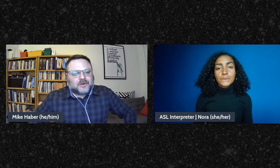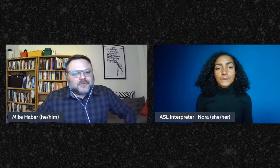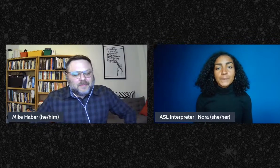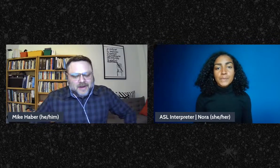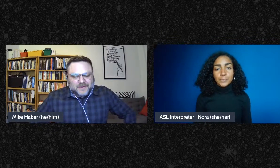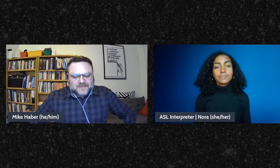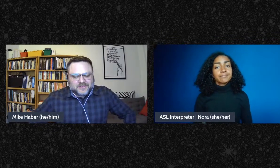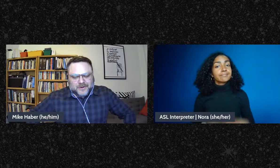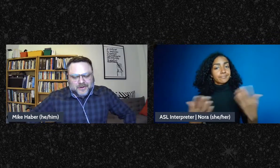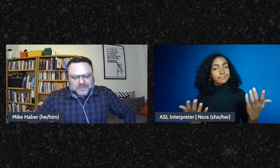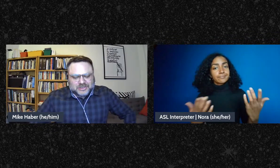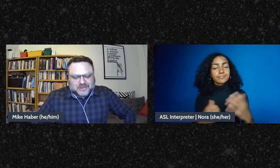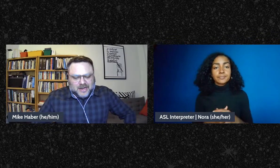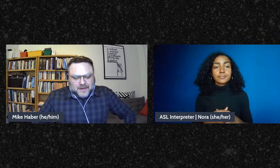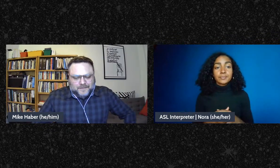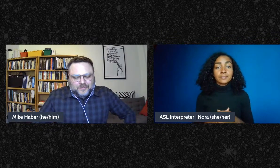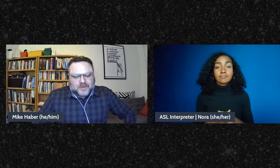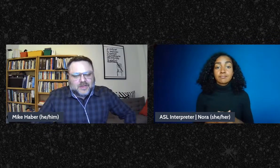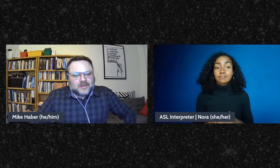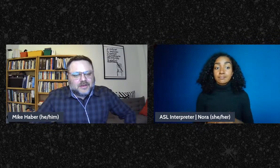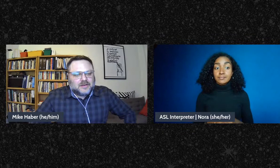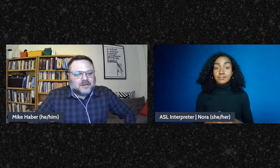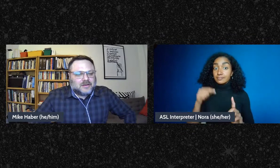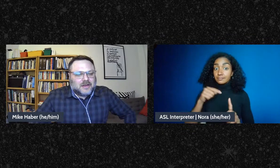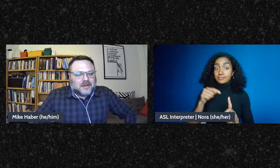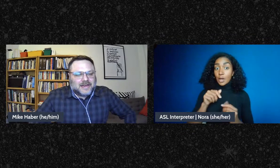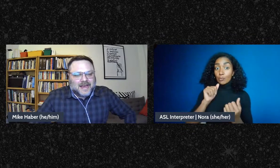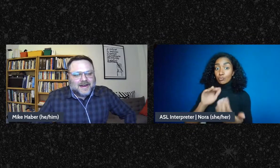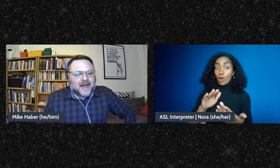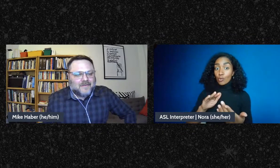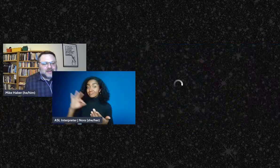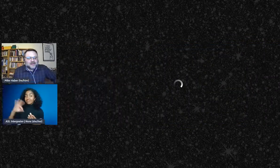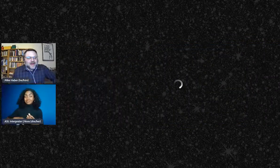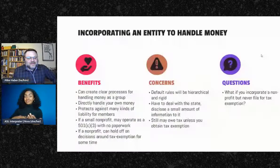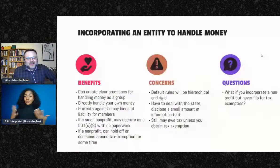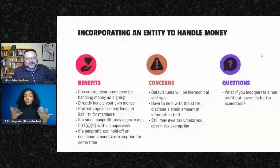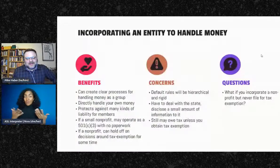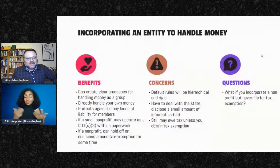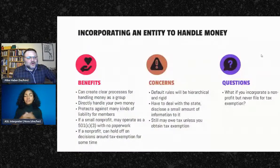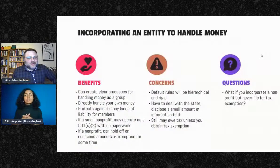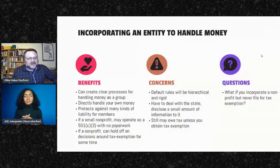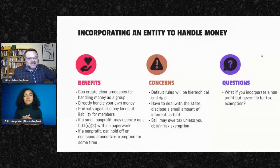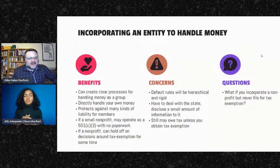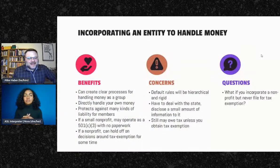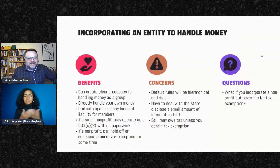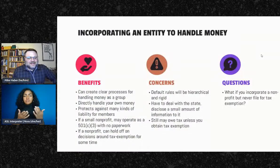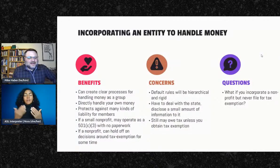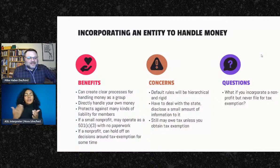So the benefits of this approach again having-having a corporate entity